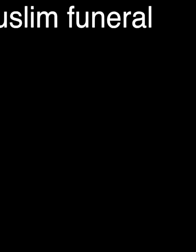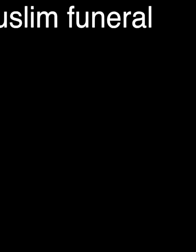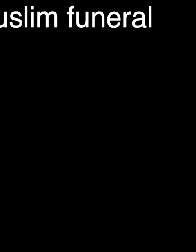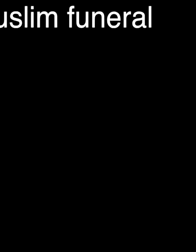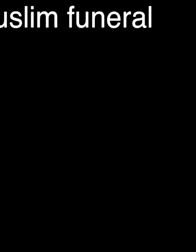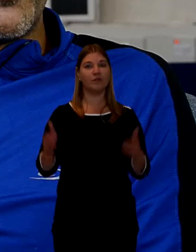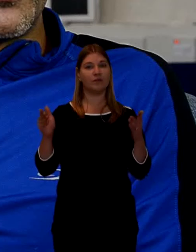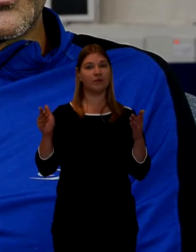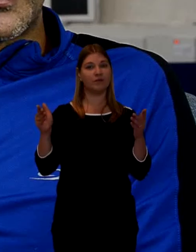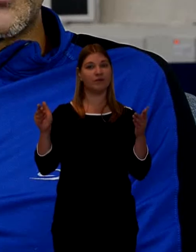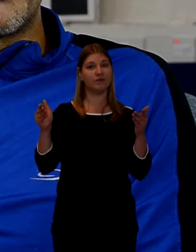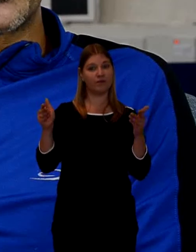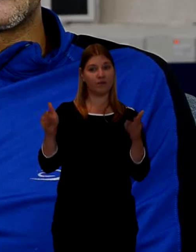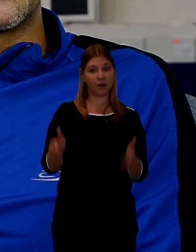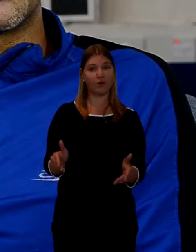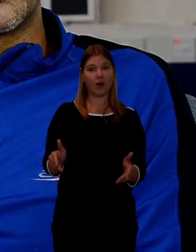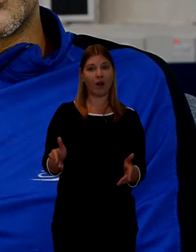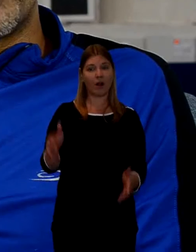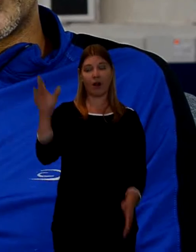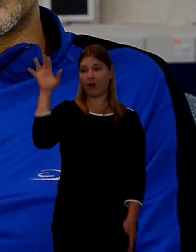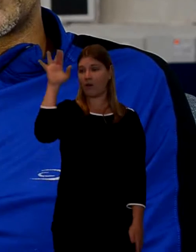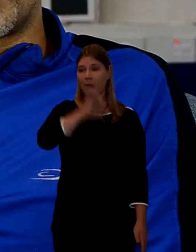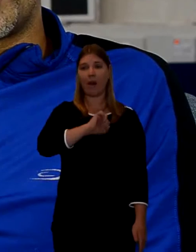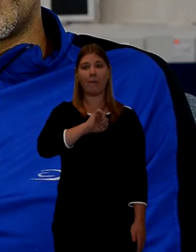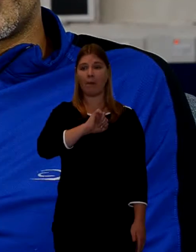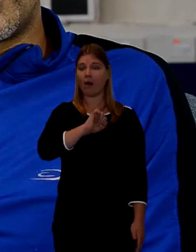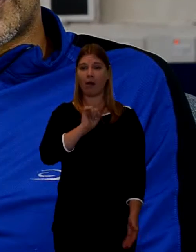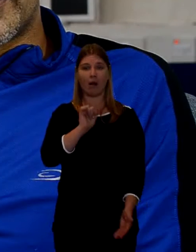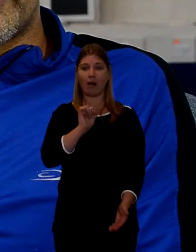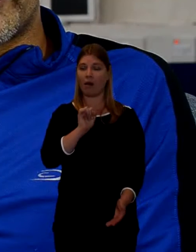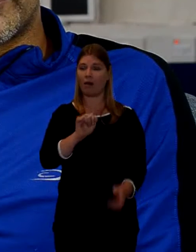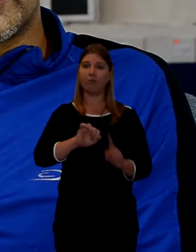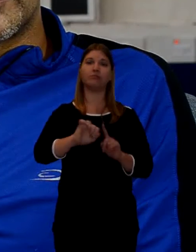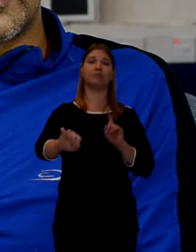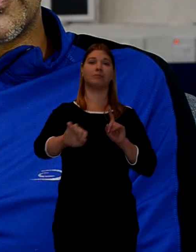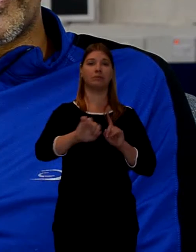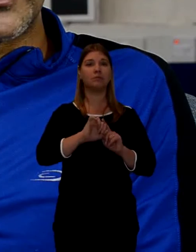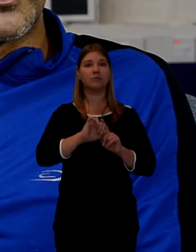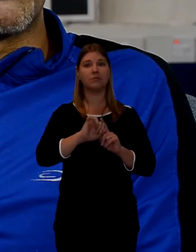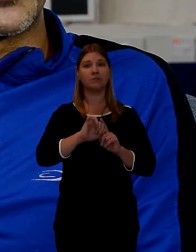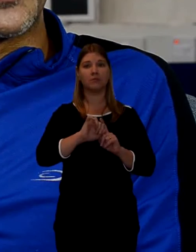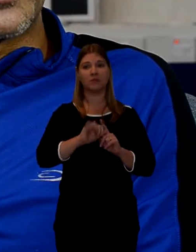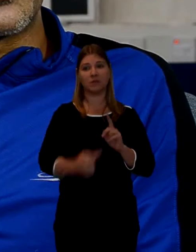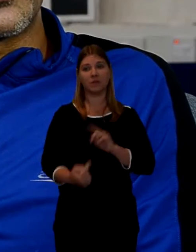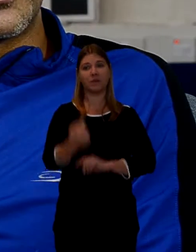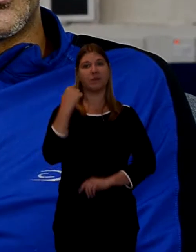The funeral that impacted most of my life was the passing of my dad